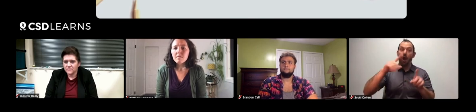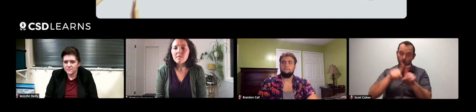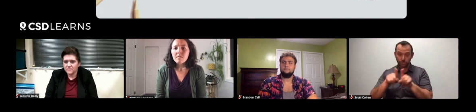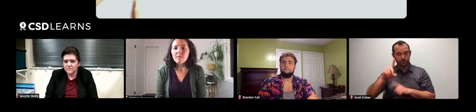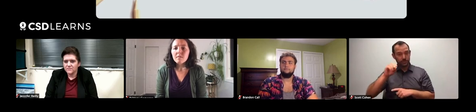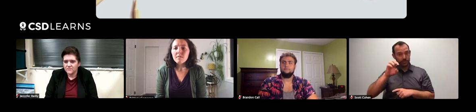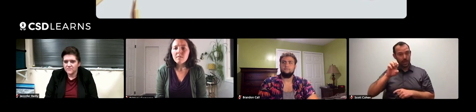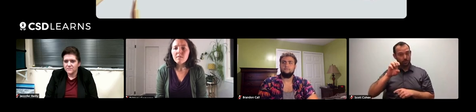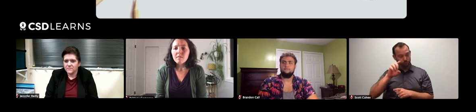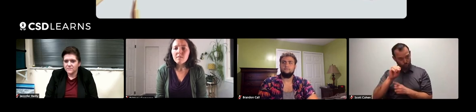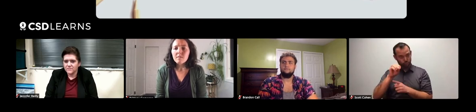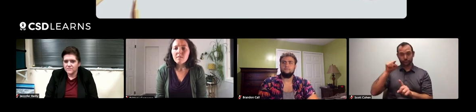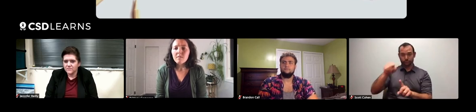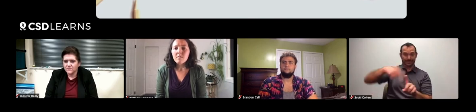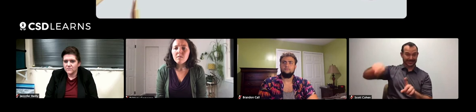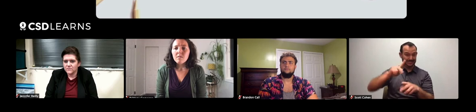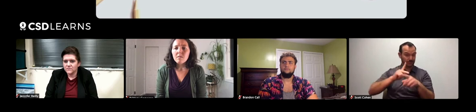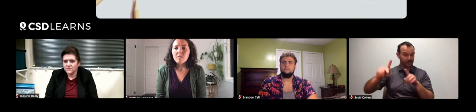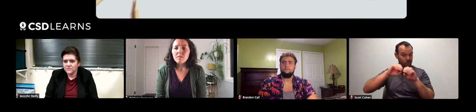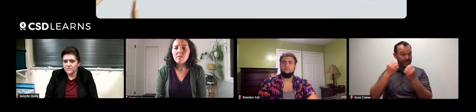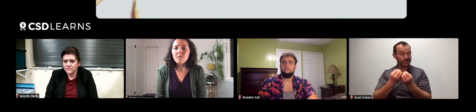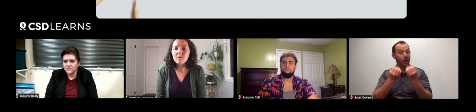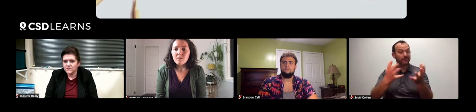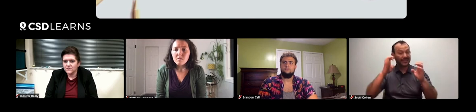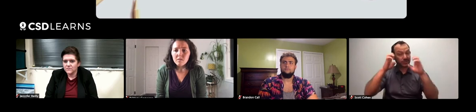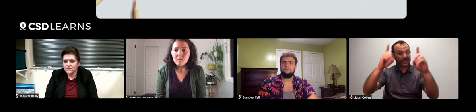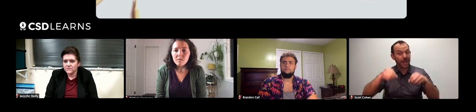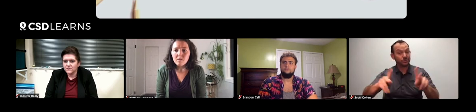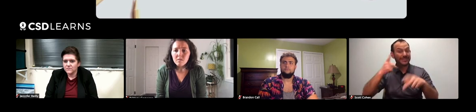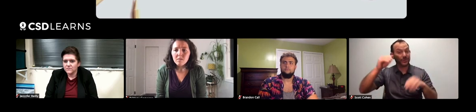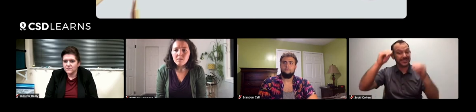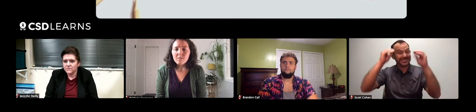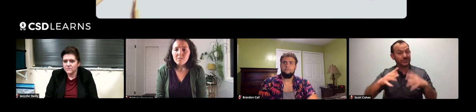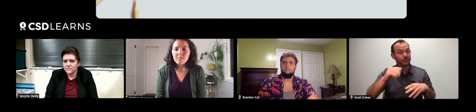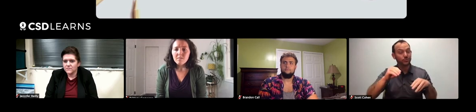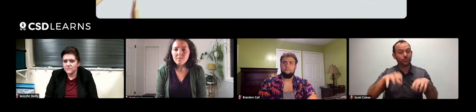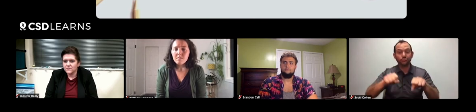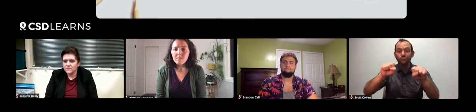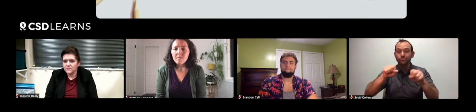Are there, in those professional organizations, are there any educational opportunities for teachers